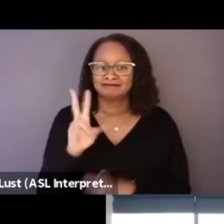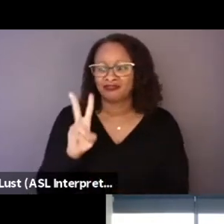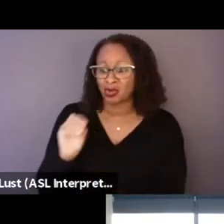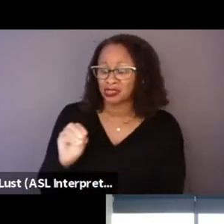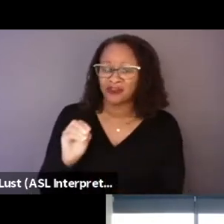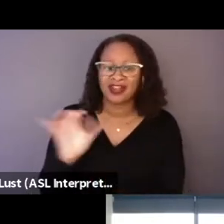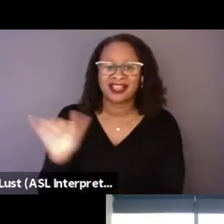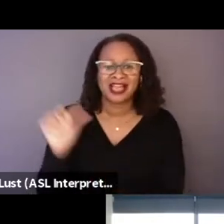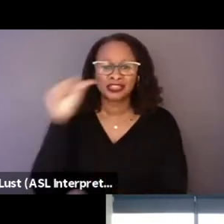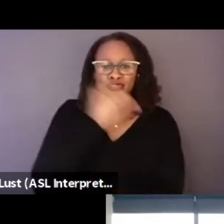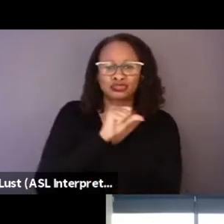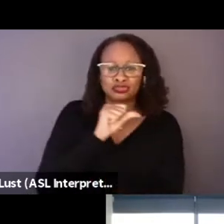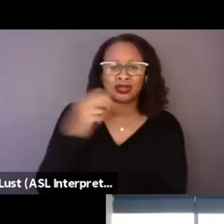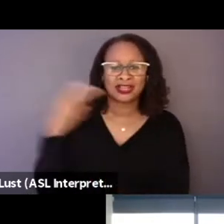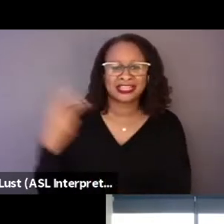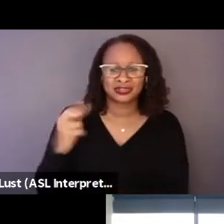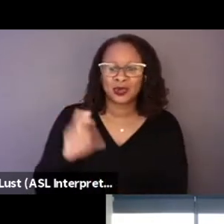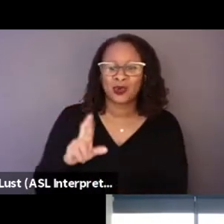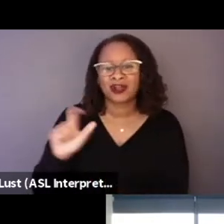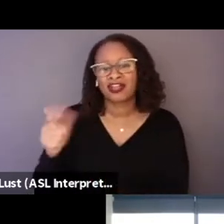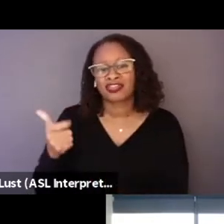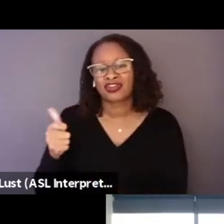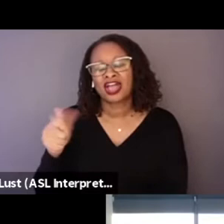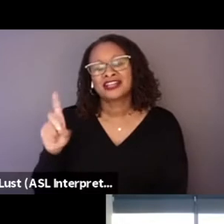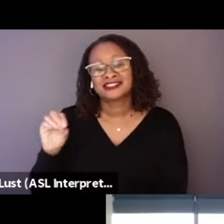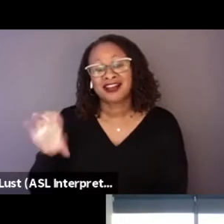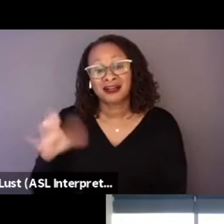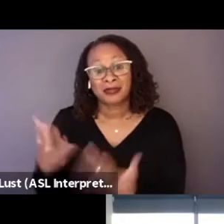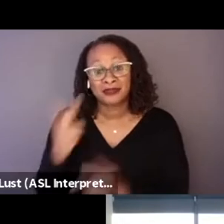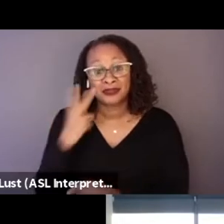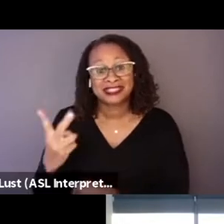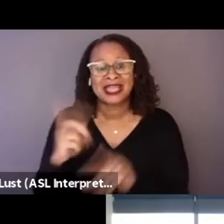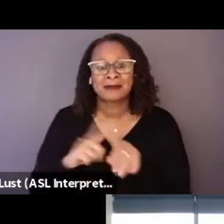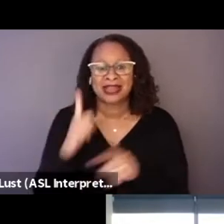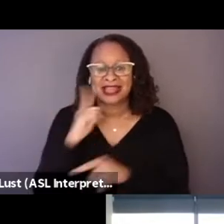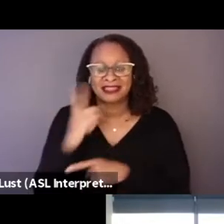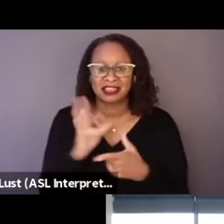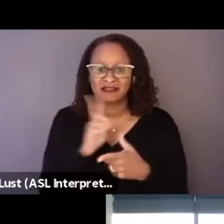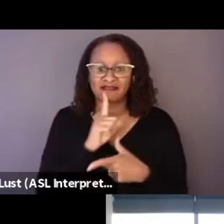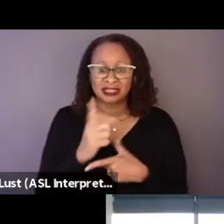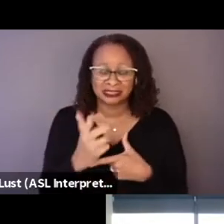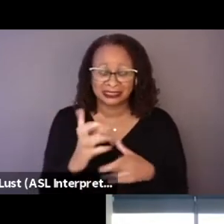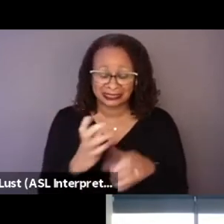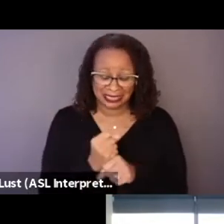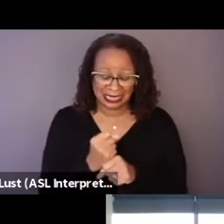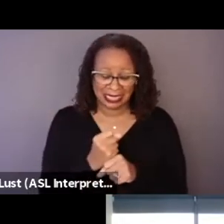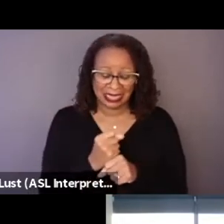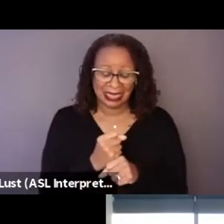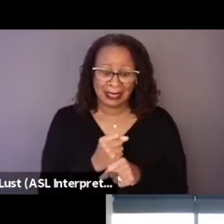or other documentaries that we might've seen, but I think they really embodied, they really became those policemen